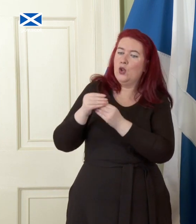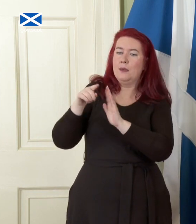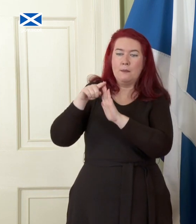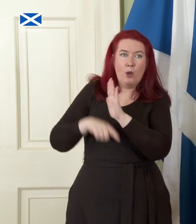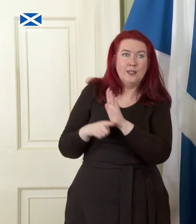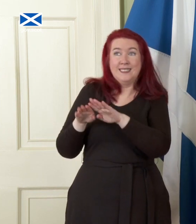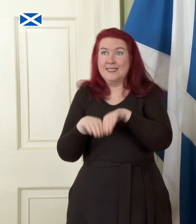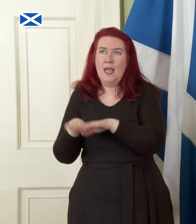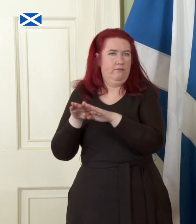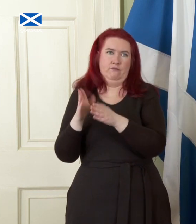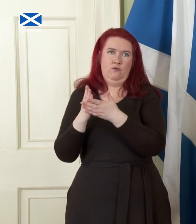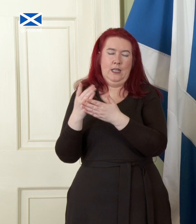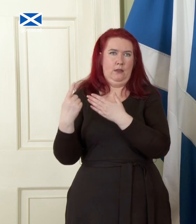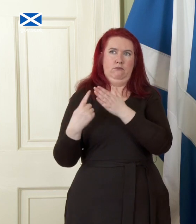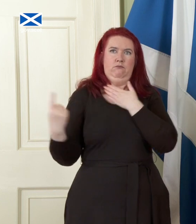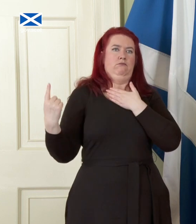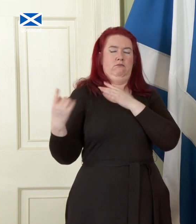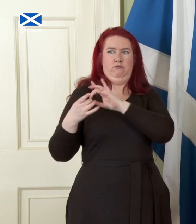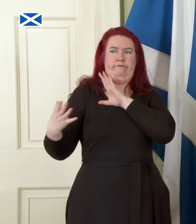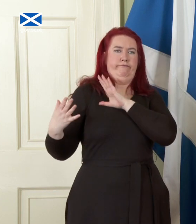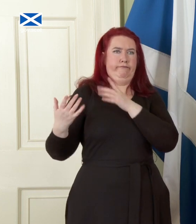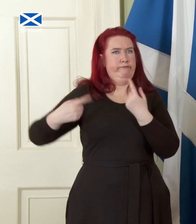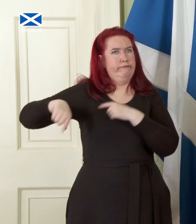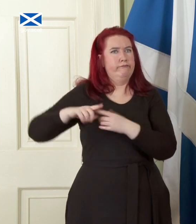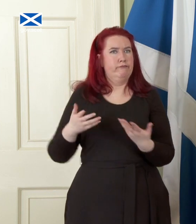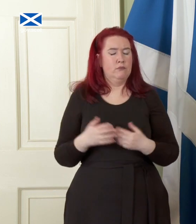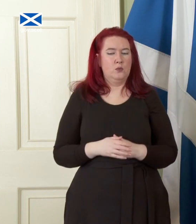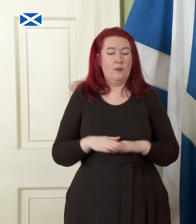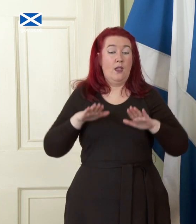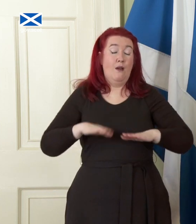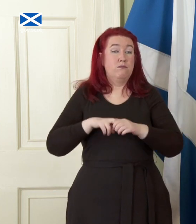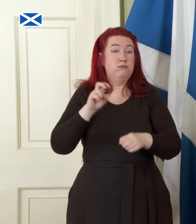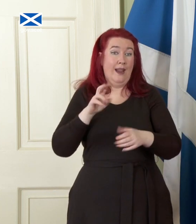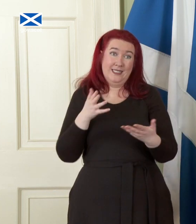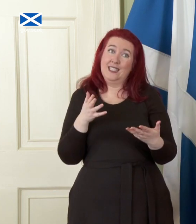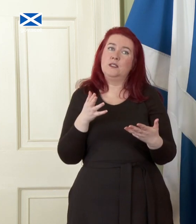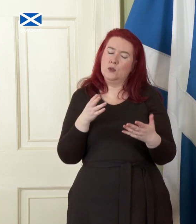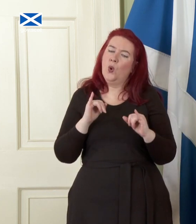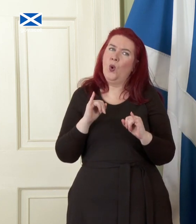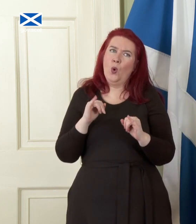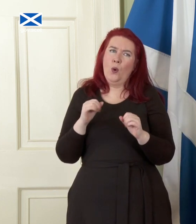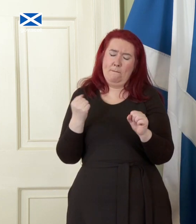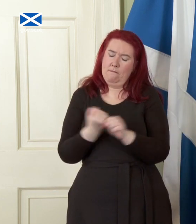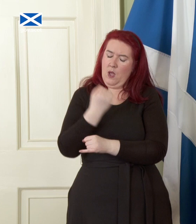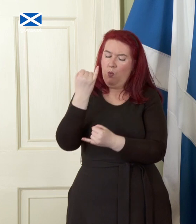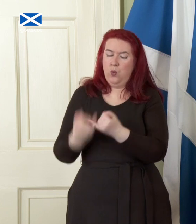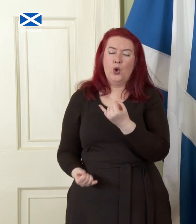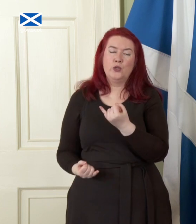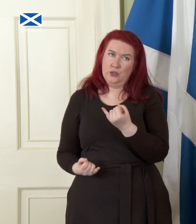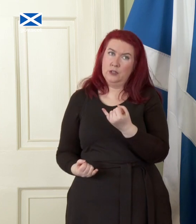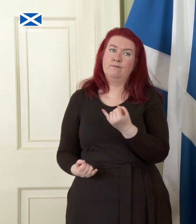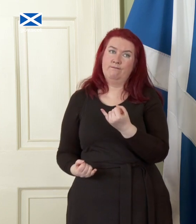performance, and social outcomes. Brexit of course has turbocharged these trends. Over time,